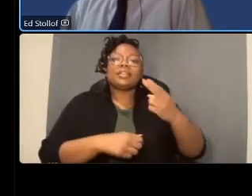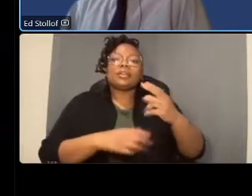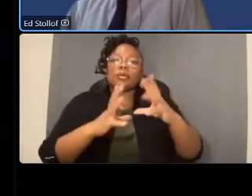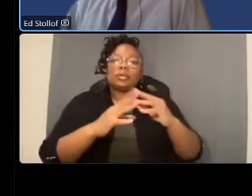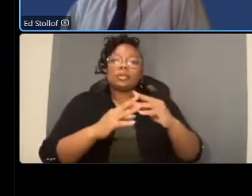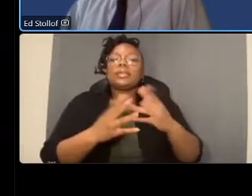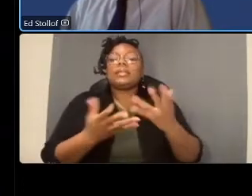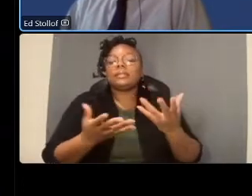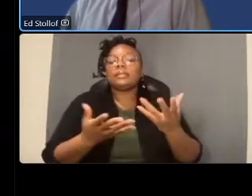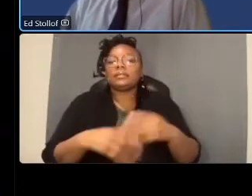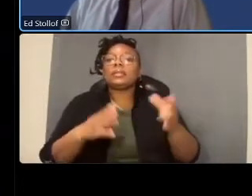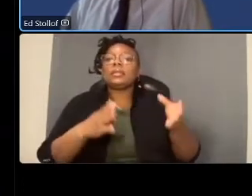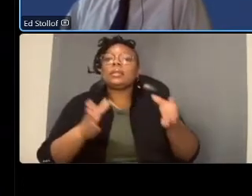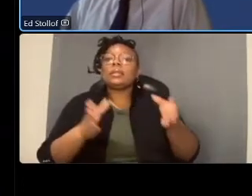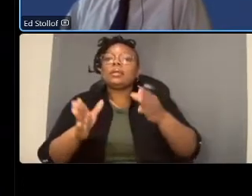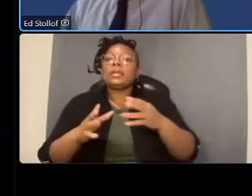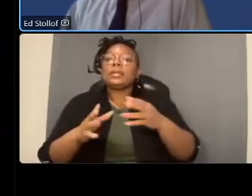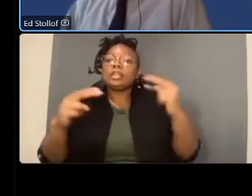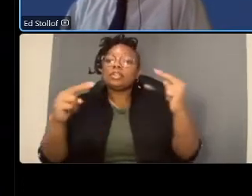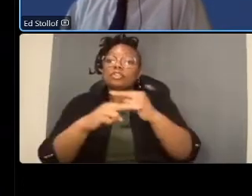we did traffic analysis and modeling for the corridor